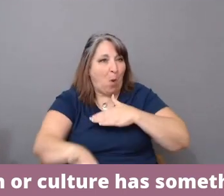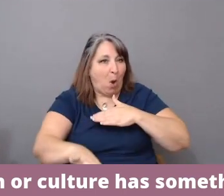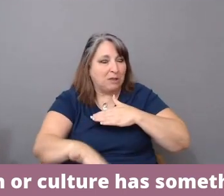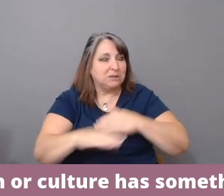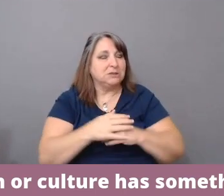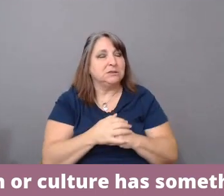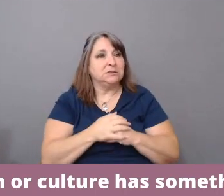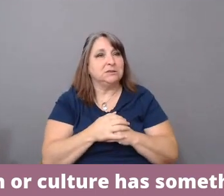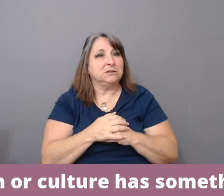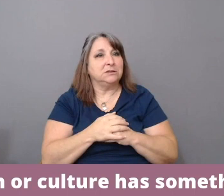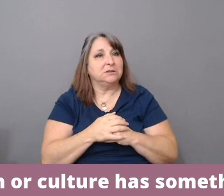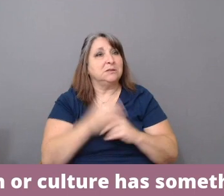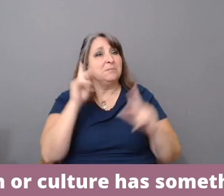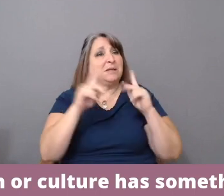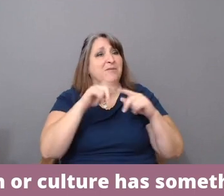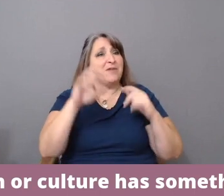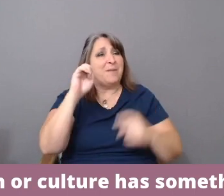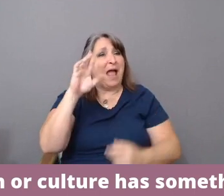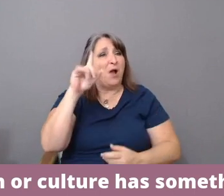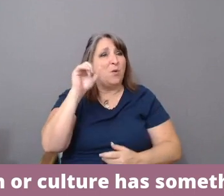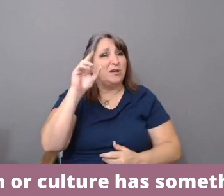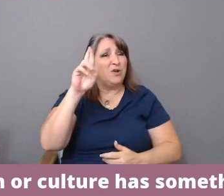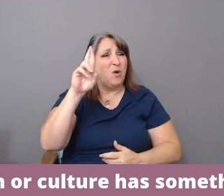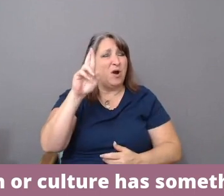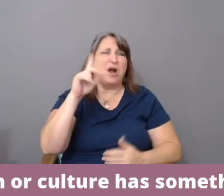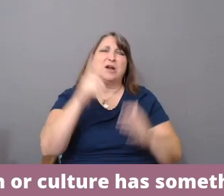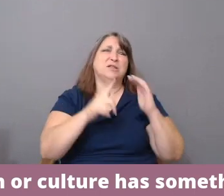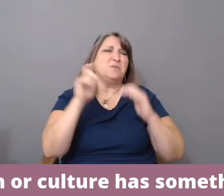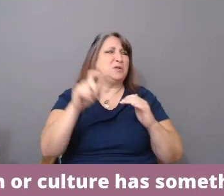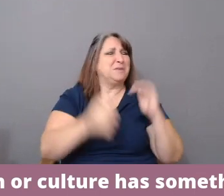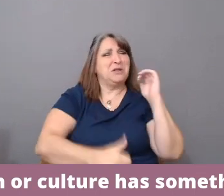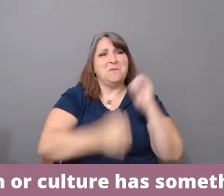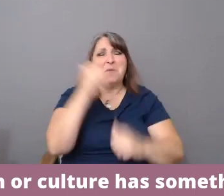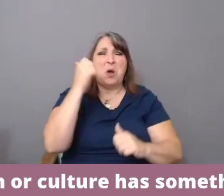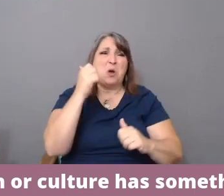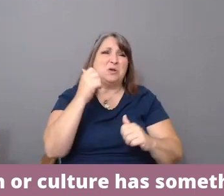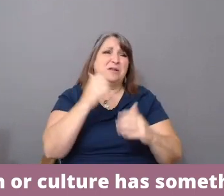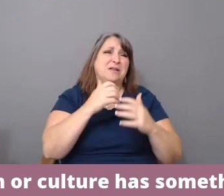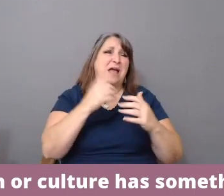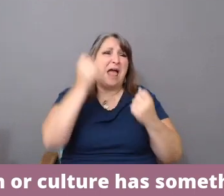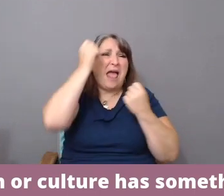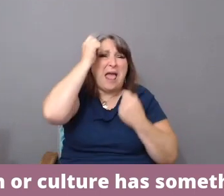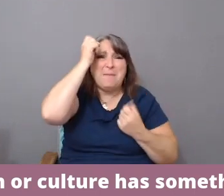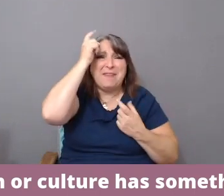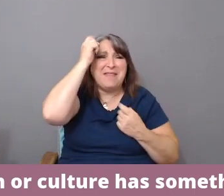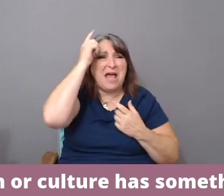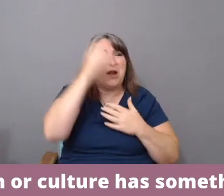we're supposed to be the most empathetic peoples in the world. I don't know how you study that.